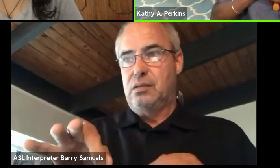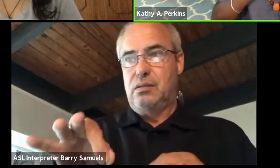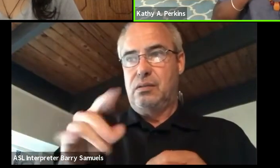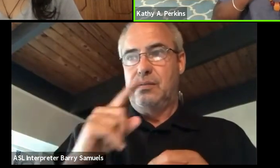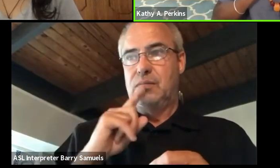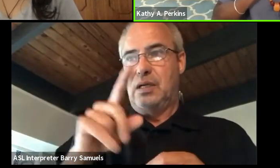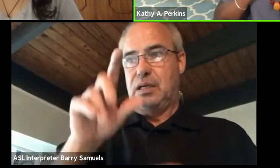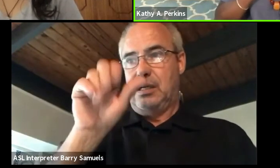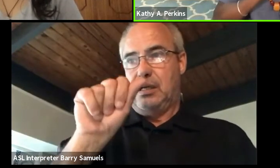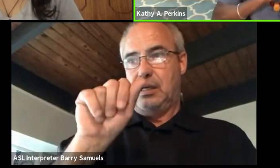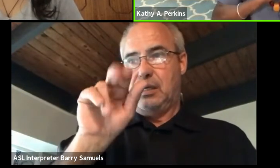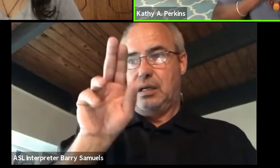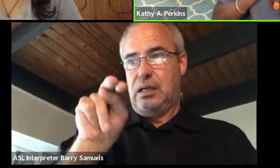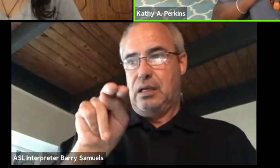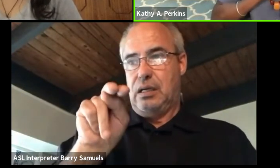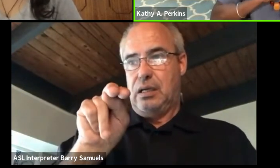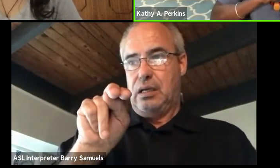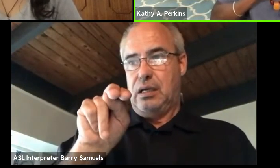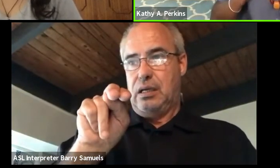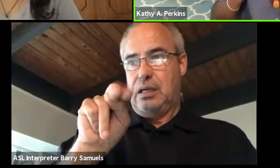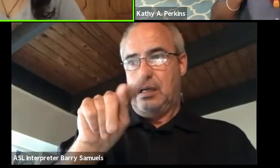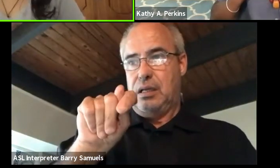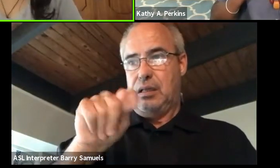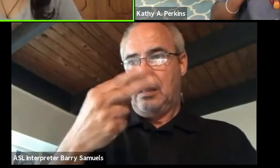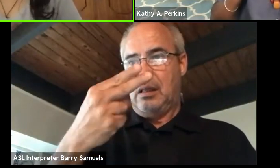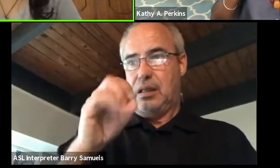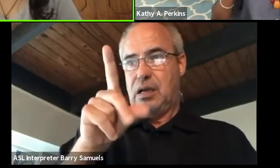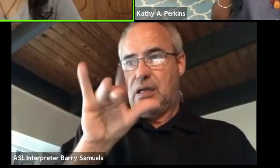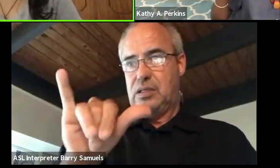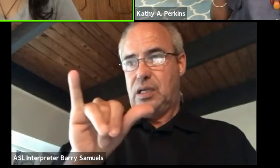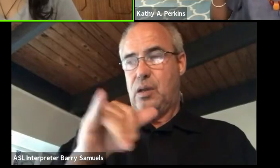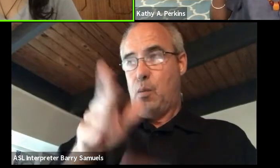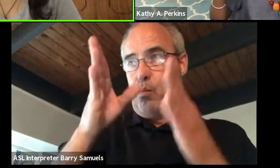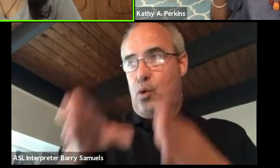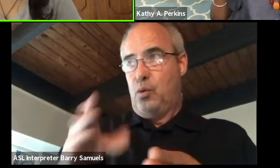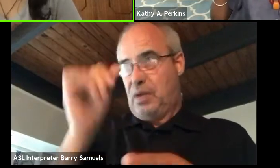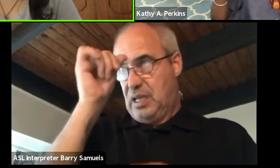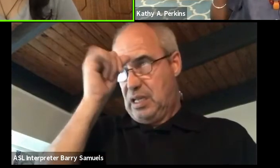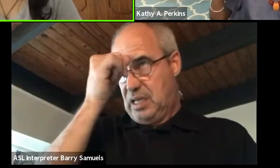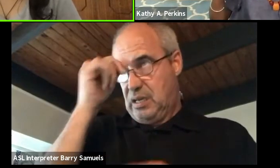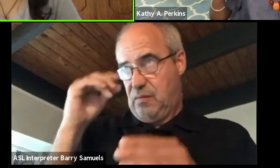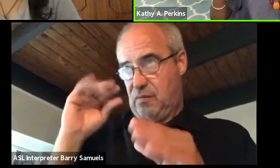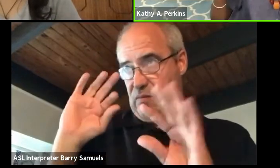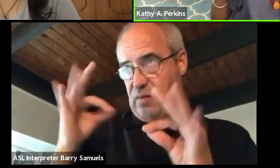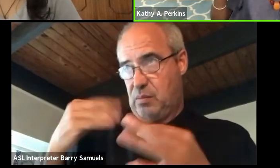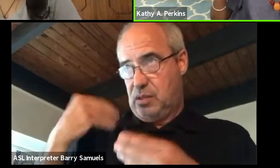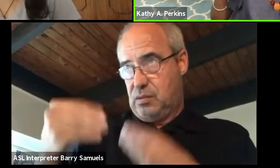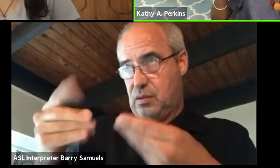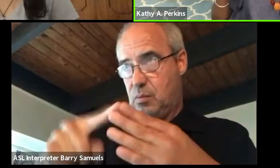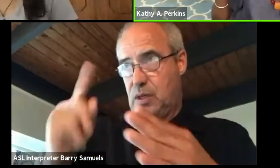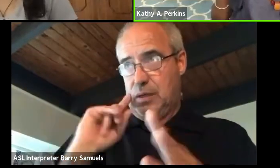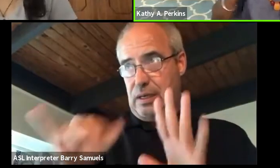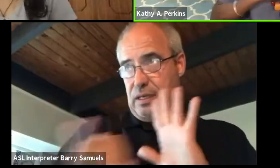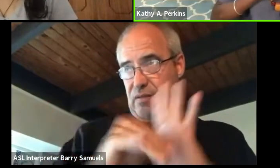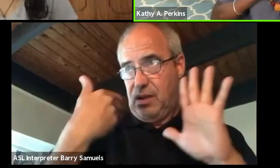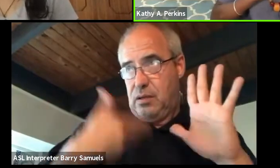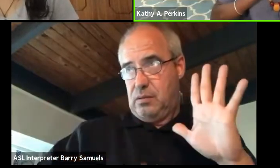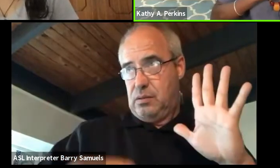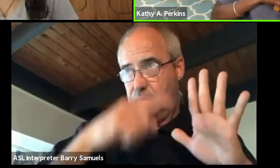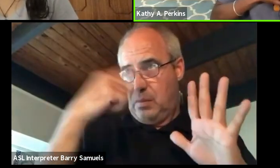when I said, oh, okay, this person is of Indian descent but they identify is black, which is really interesting.